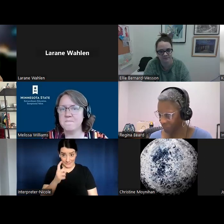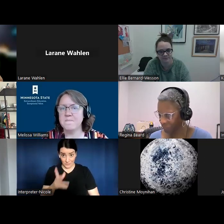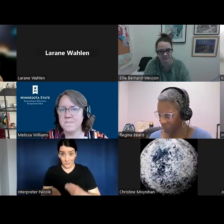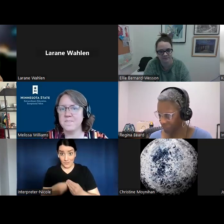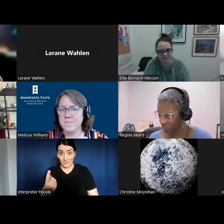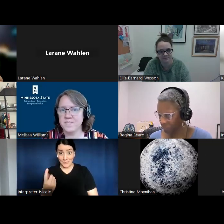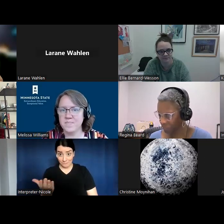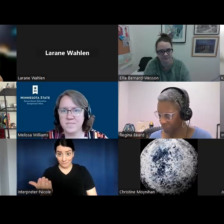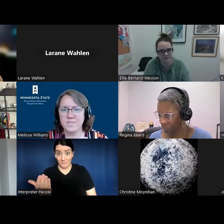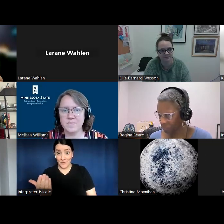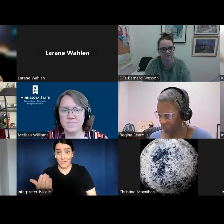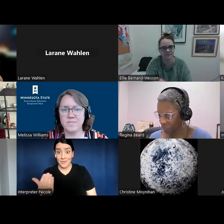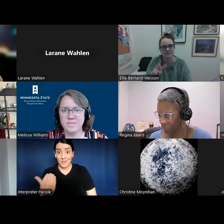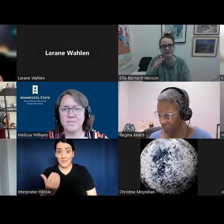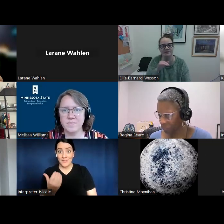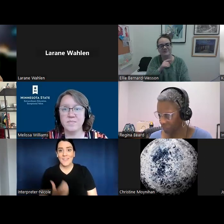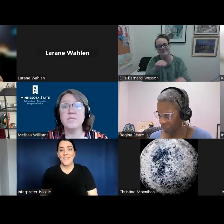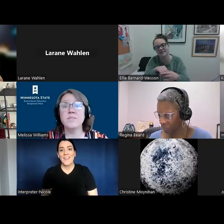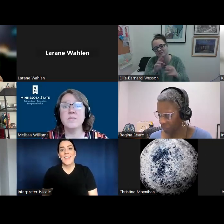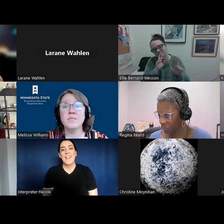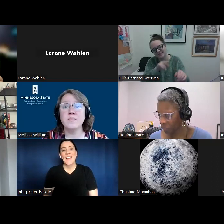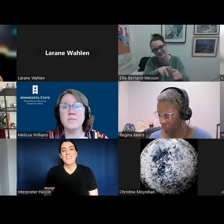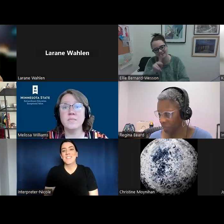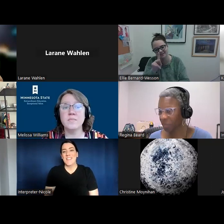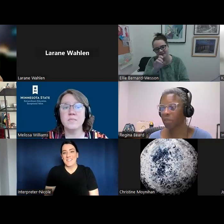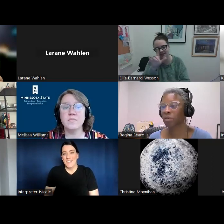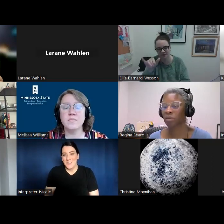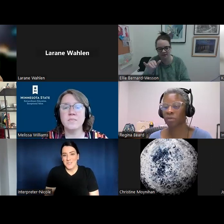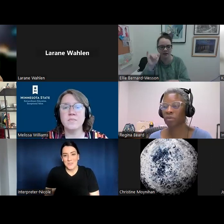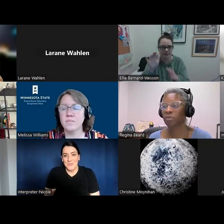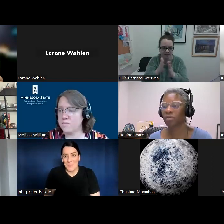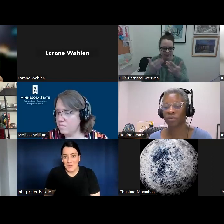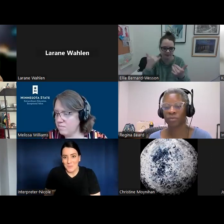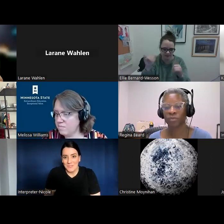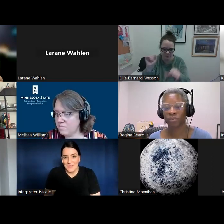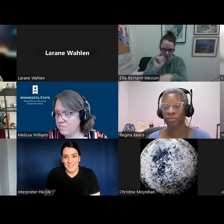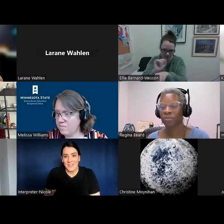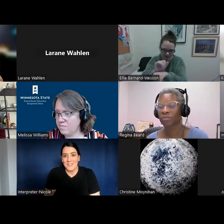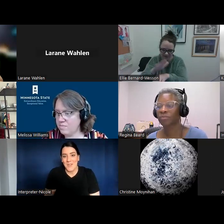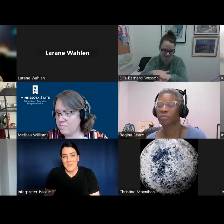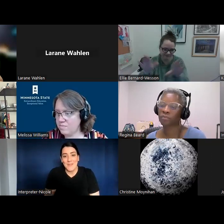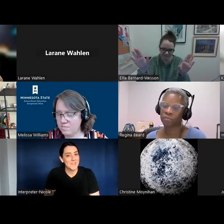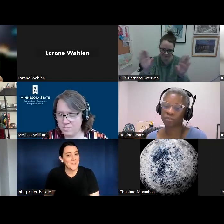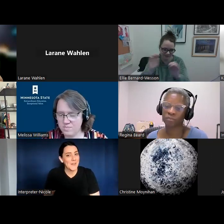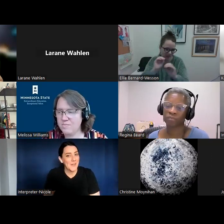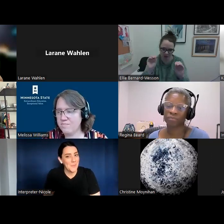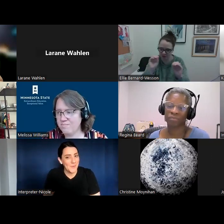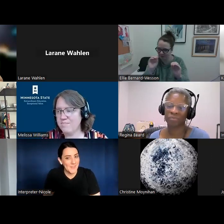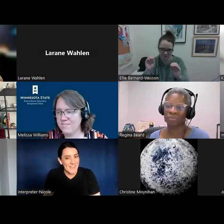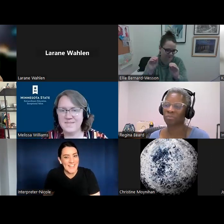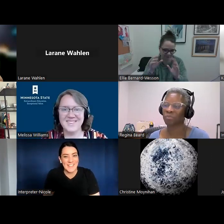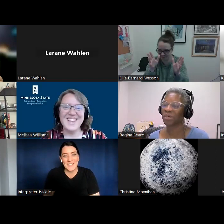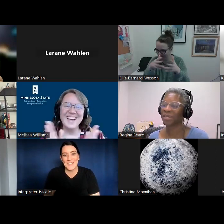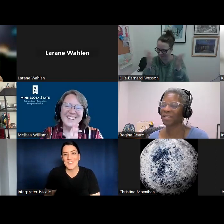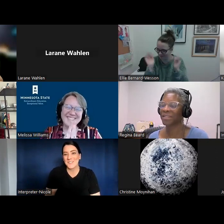And this is Ellie, just to respond briefly to Kelly's comment, still working on the book,